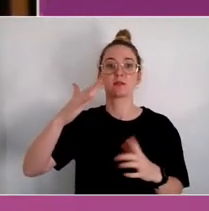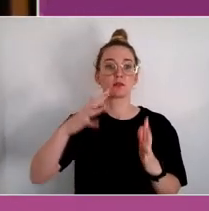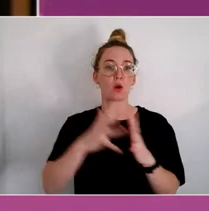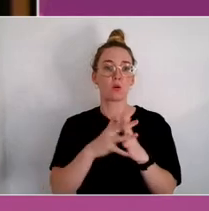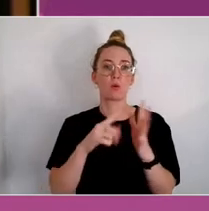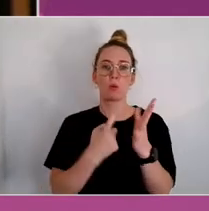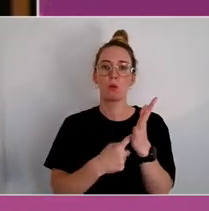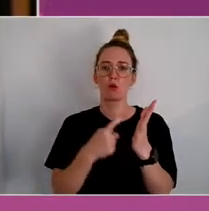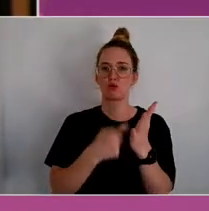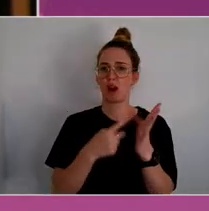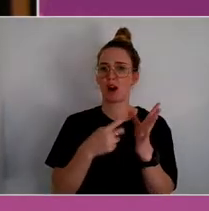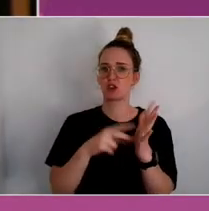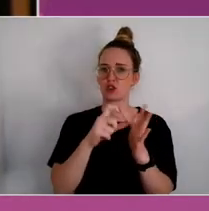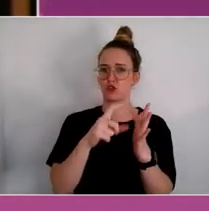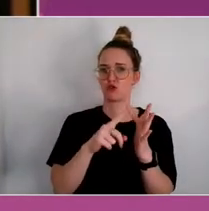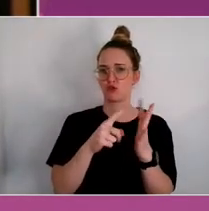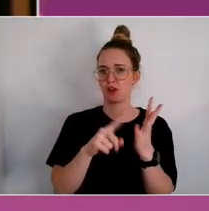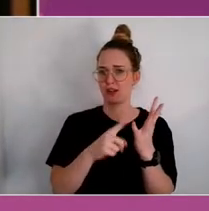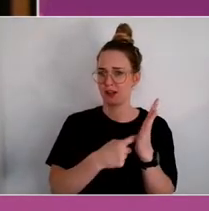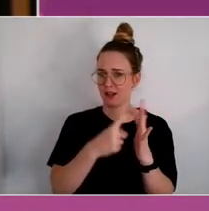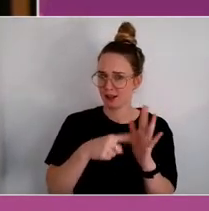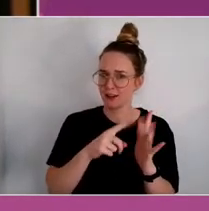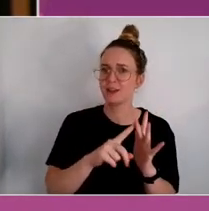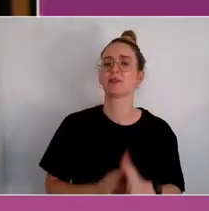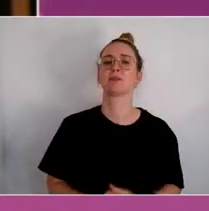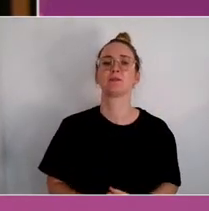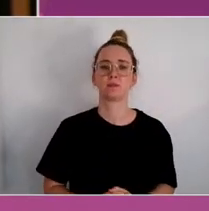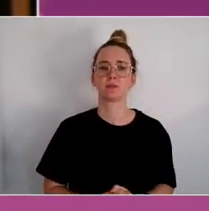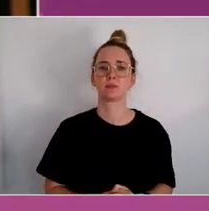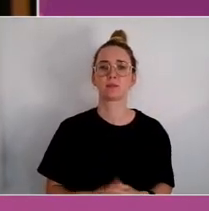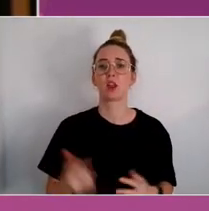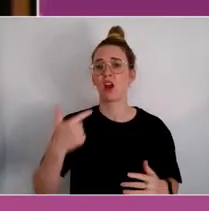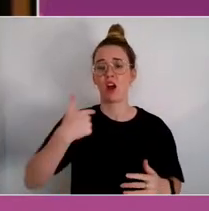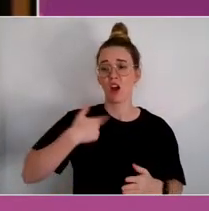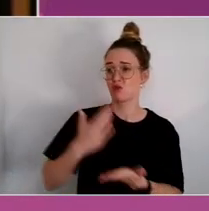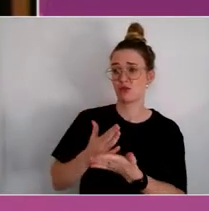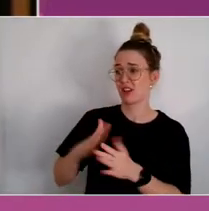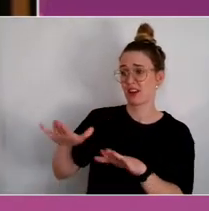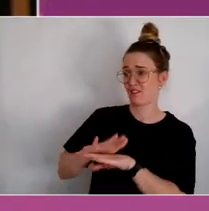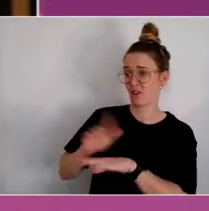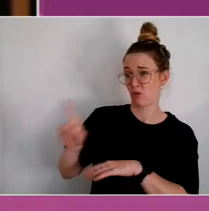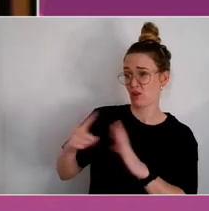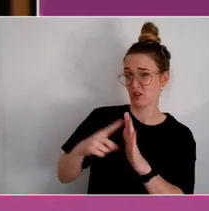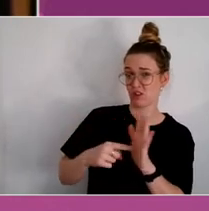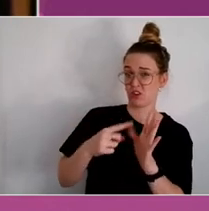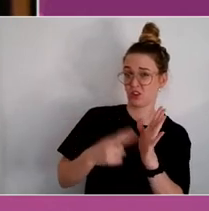I am going to pick up on so much of what Janine covered, but without wanting to state the